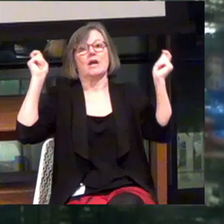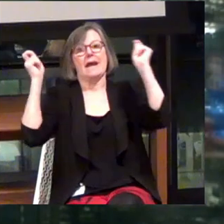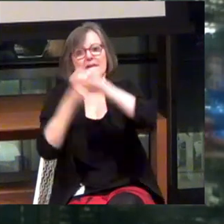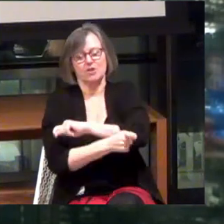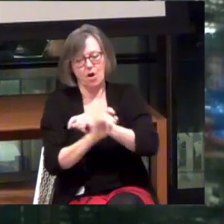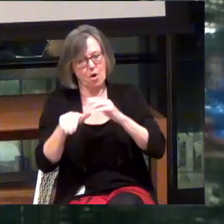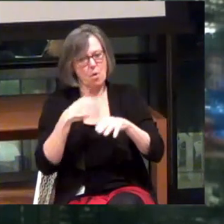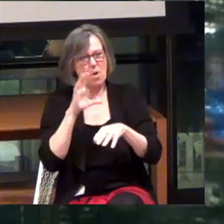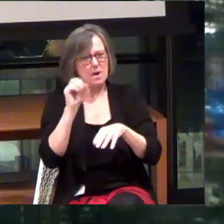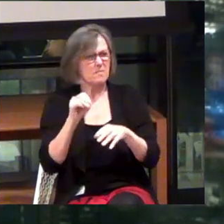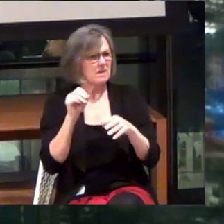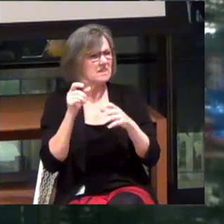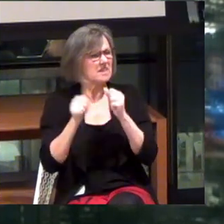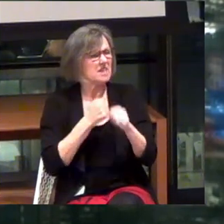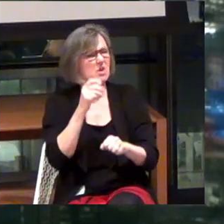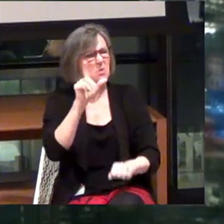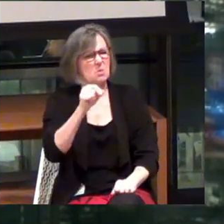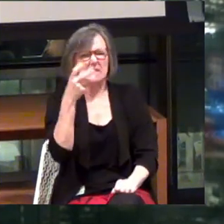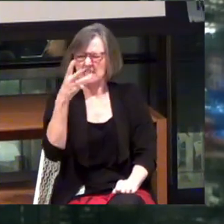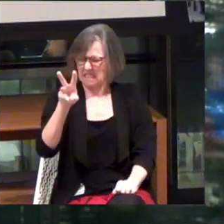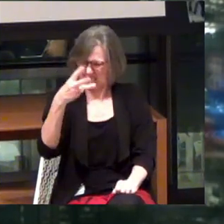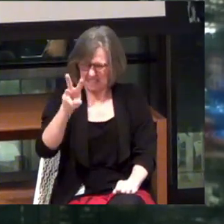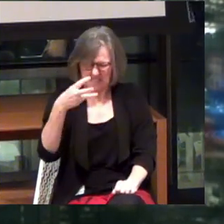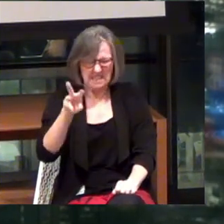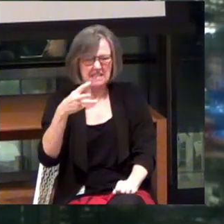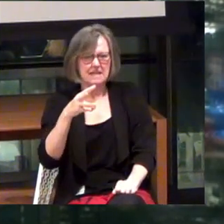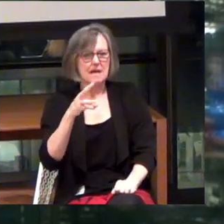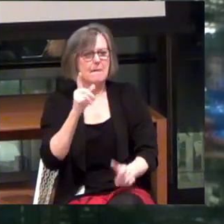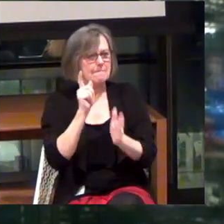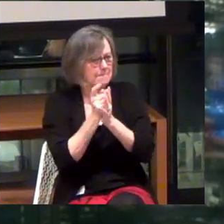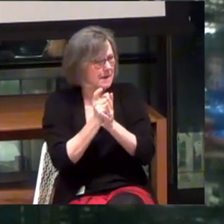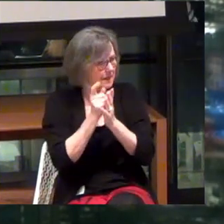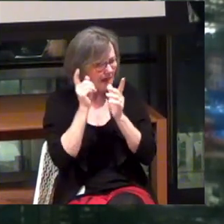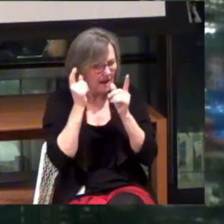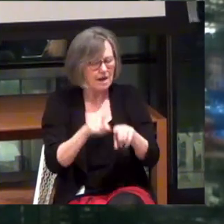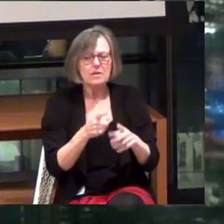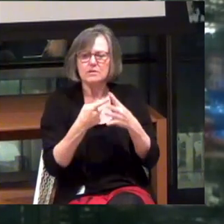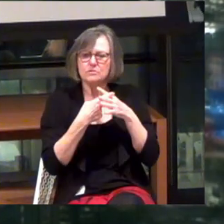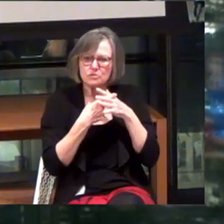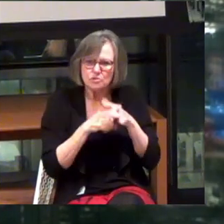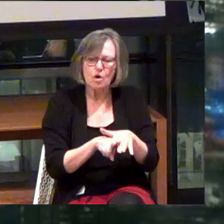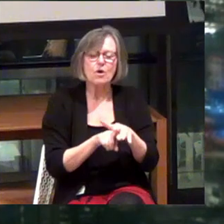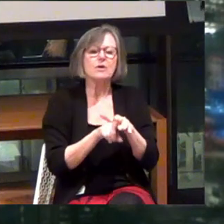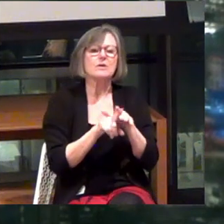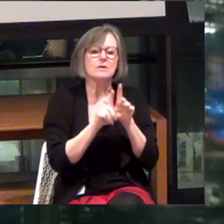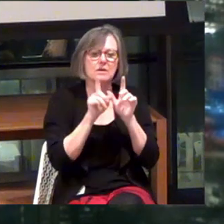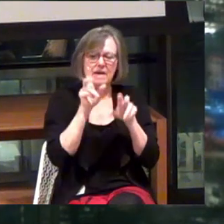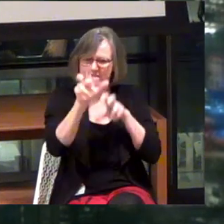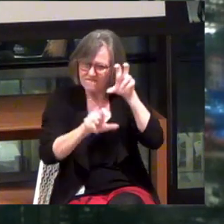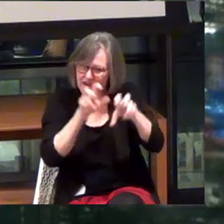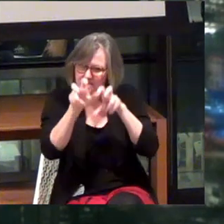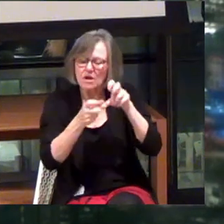This was 2016. The minute that happens, we start going in, investors start understanding what it is that